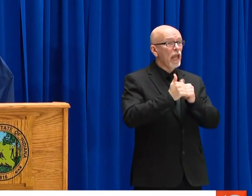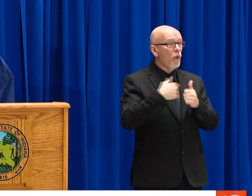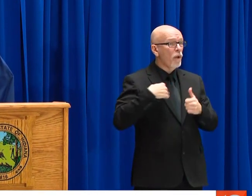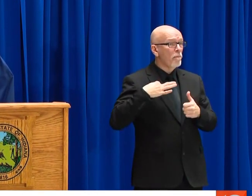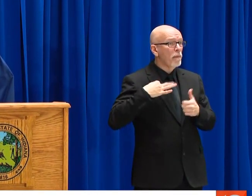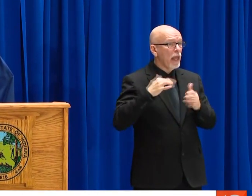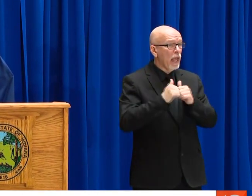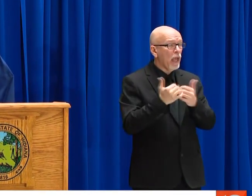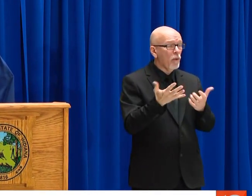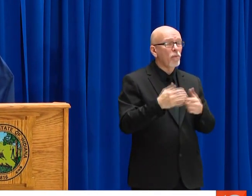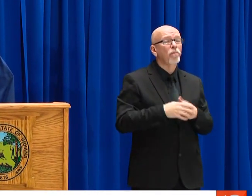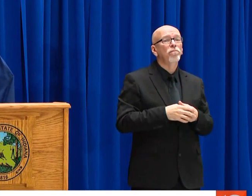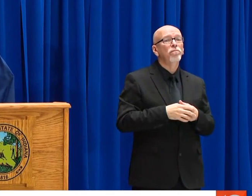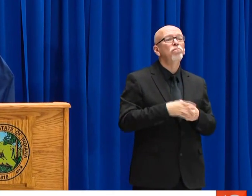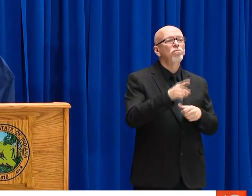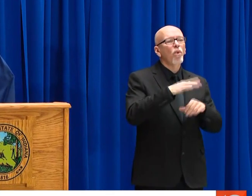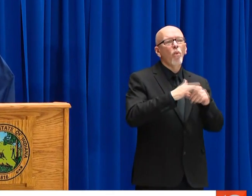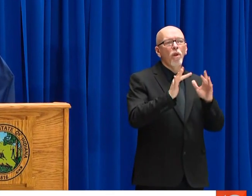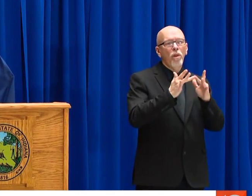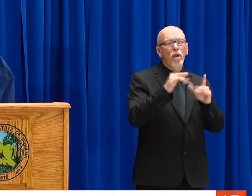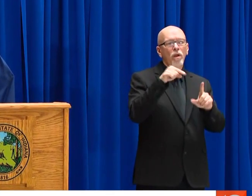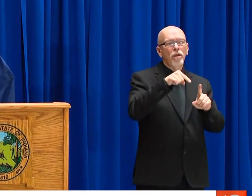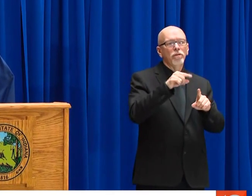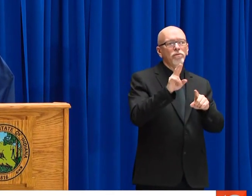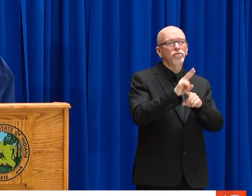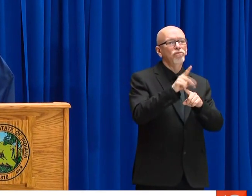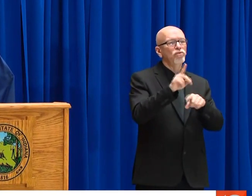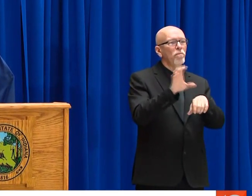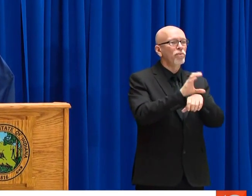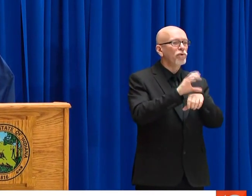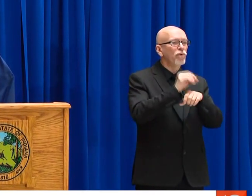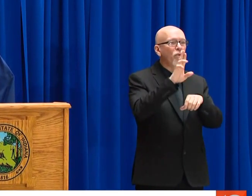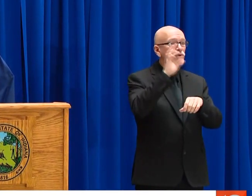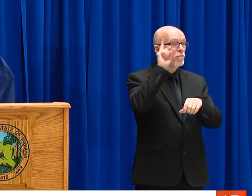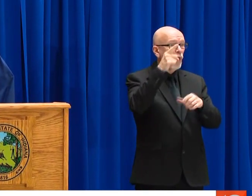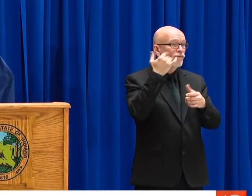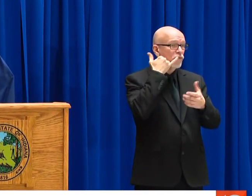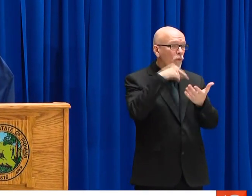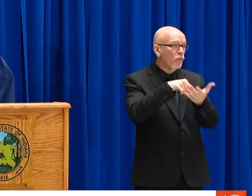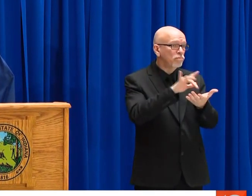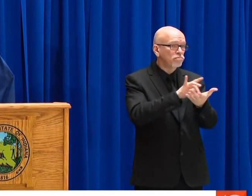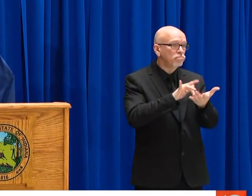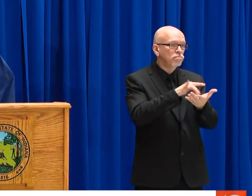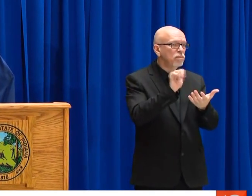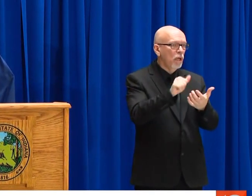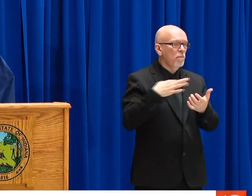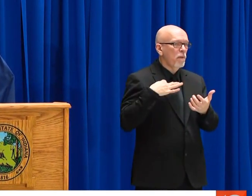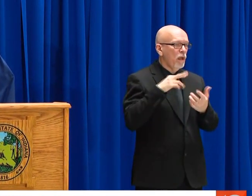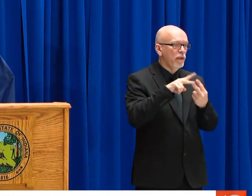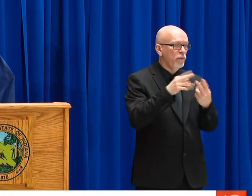YOU'RE ELIGIBLE, GO TO OUR WEBSITE AND JUST FILE. HOW DO I APPLY?